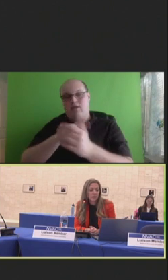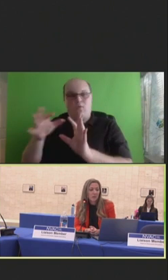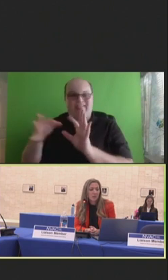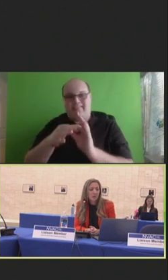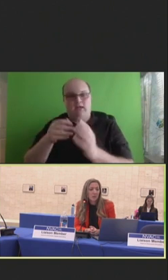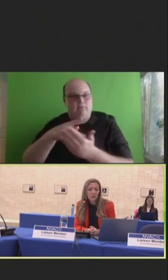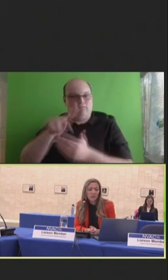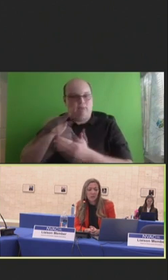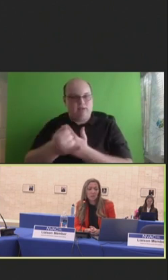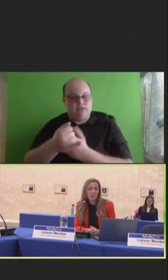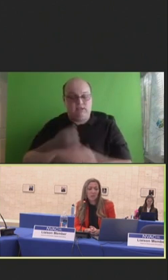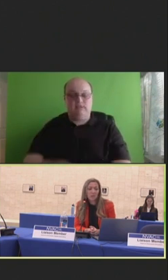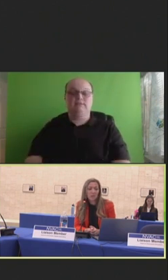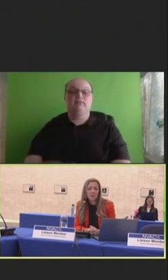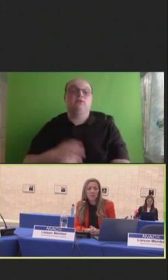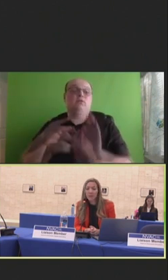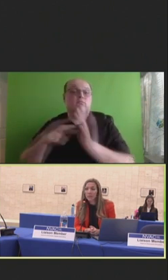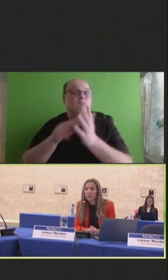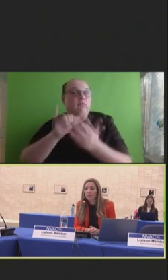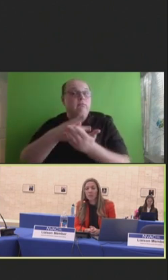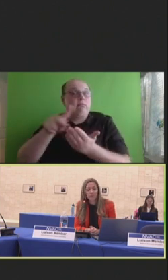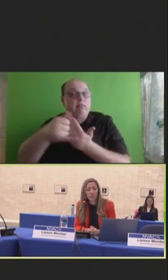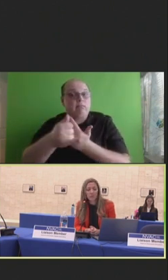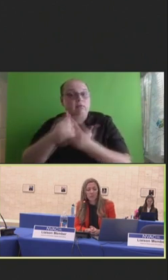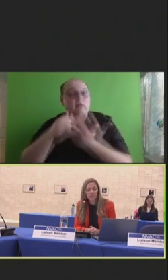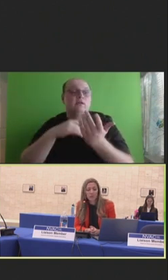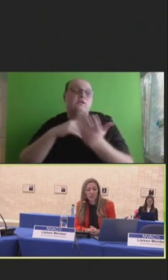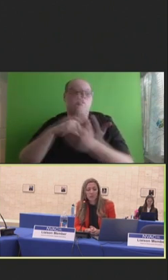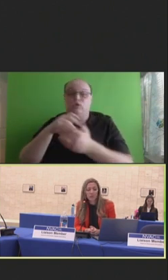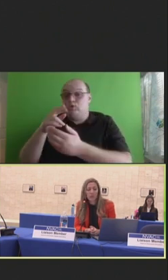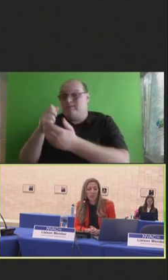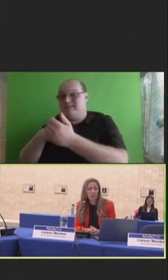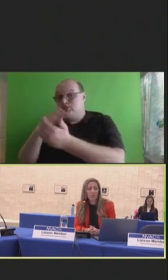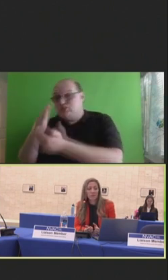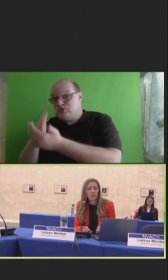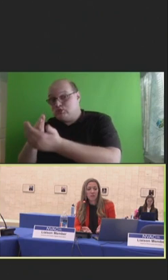The purpose of this project is to link immunization registry data, which is collected through